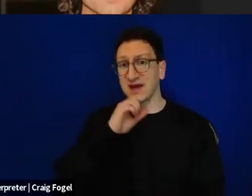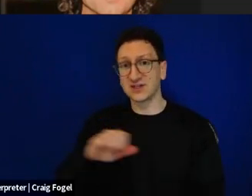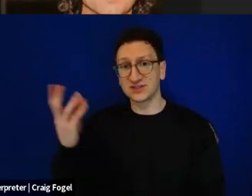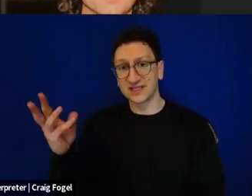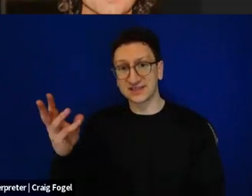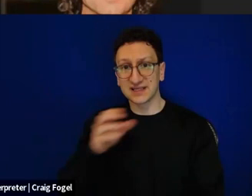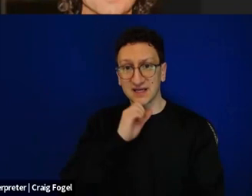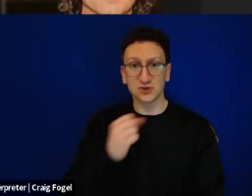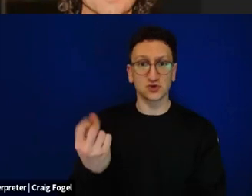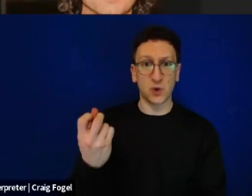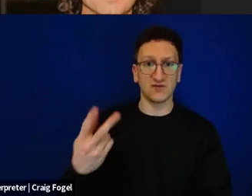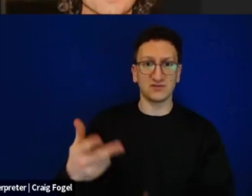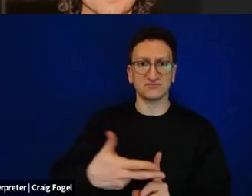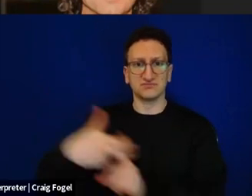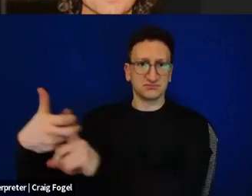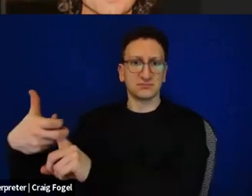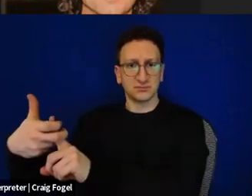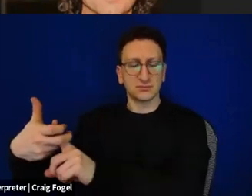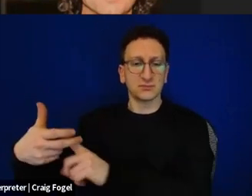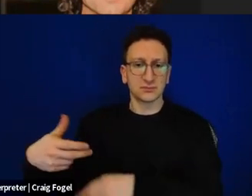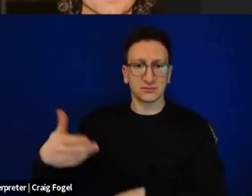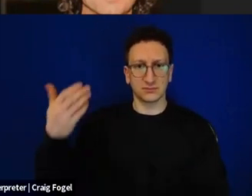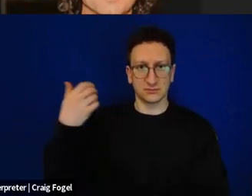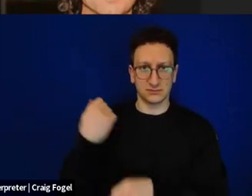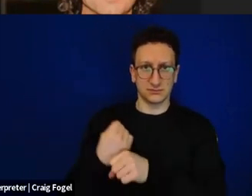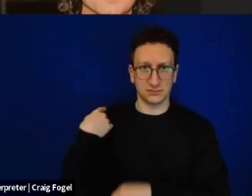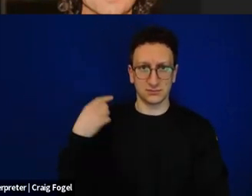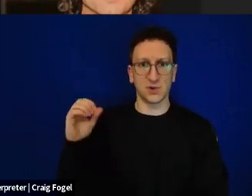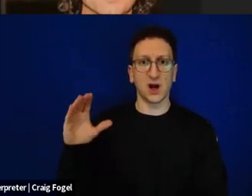by Hamas on Simchat Torah. And he describes the moment